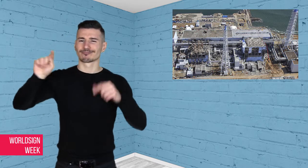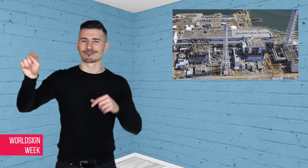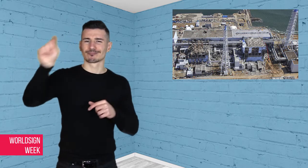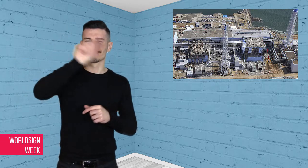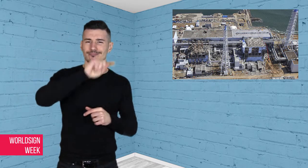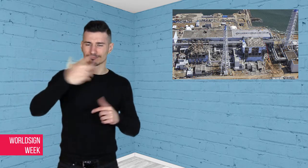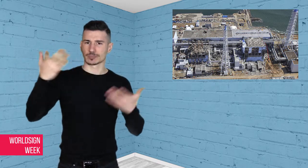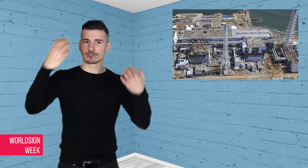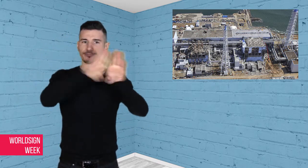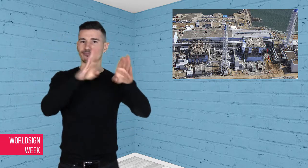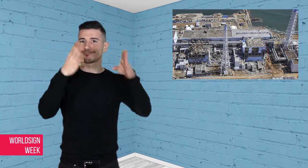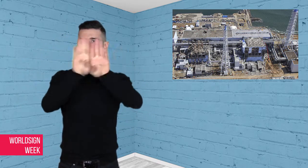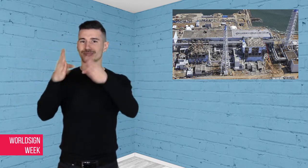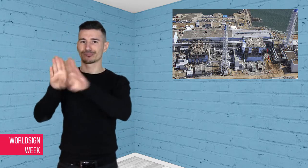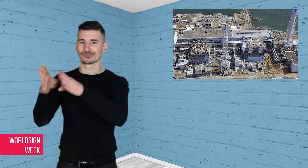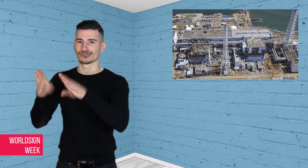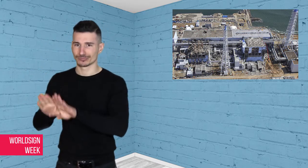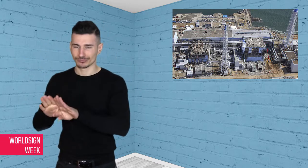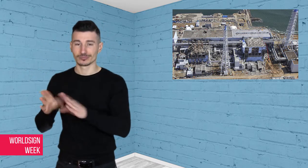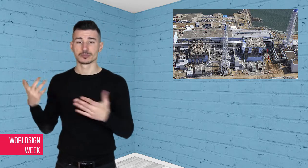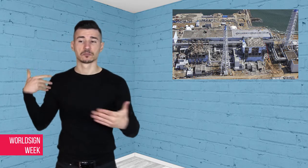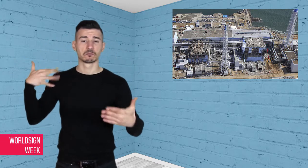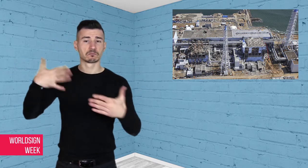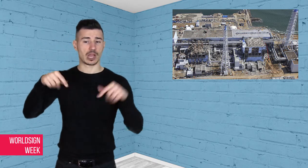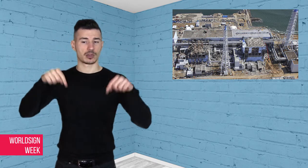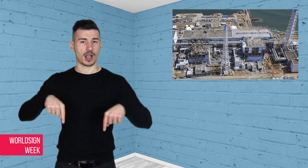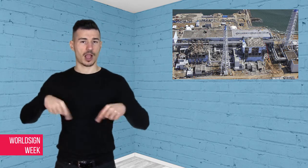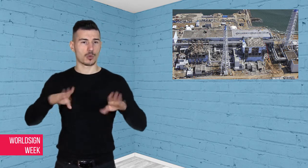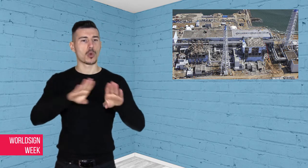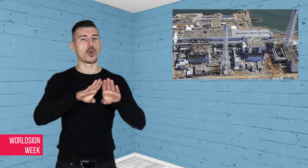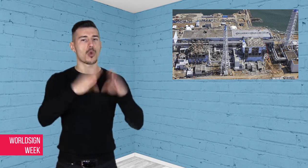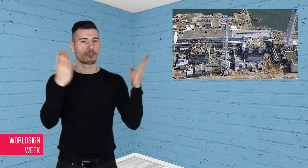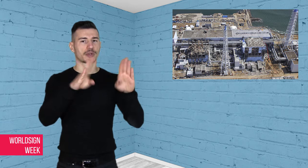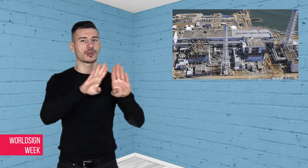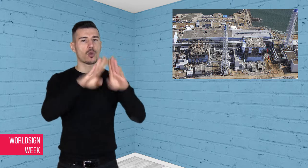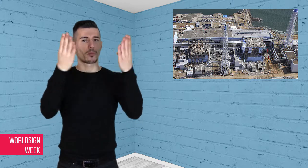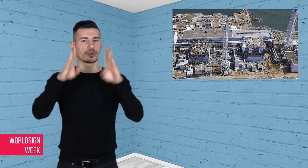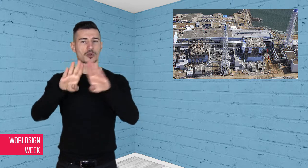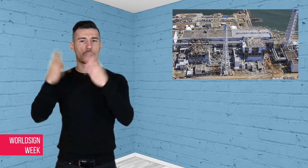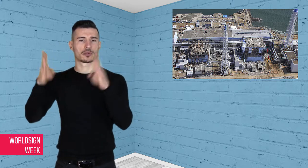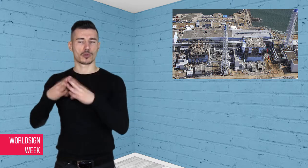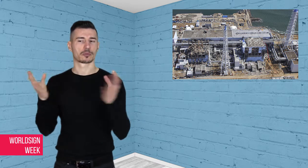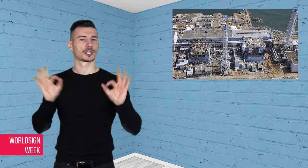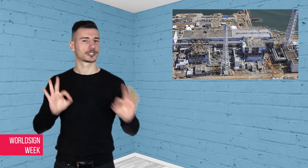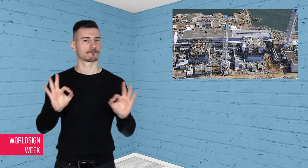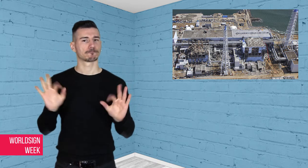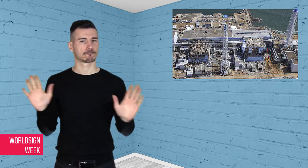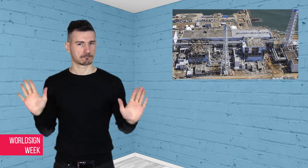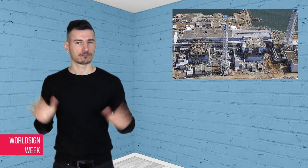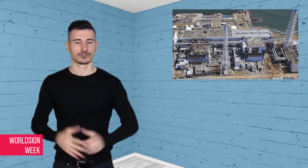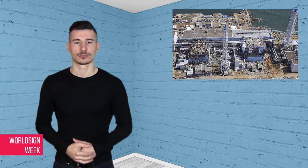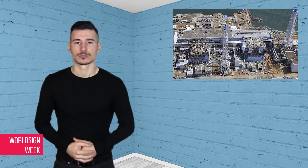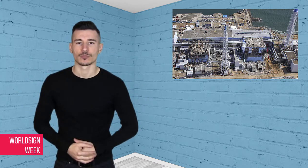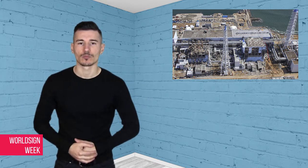power plants across the country that have been shut down since the accident.